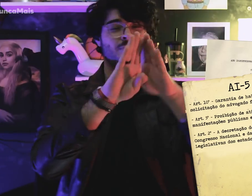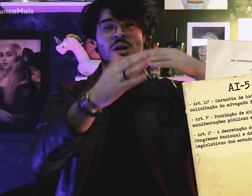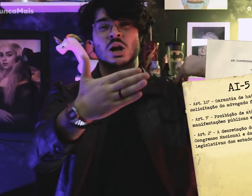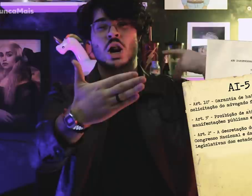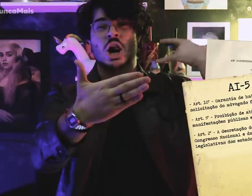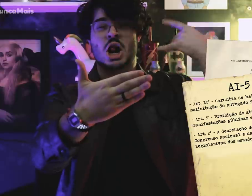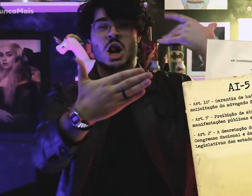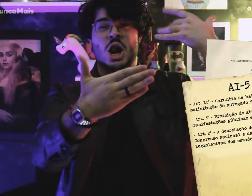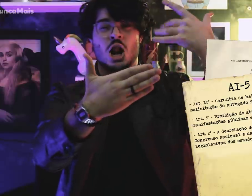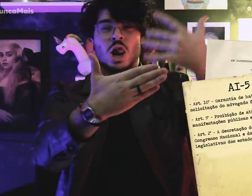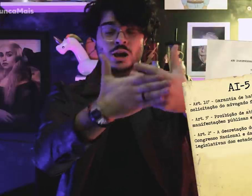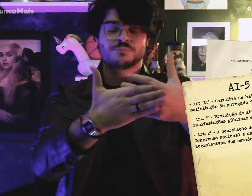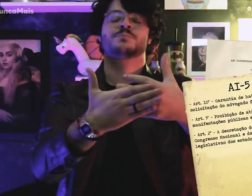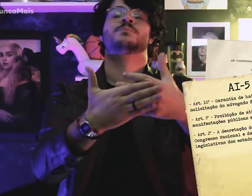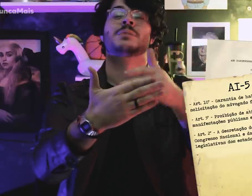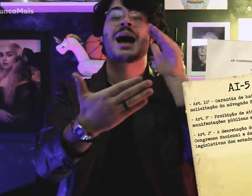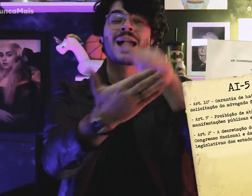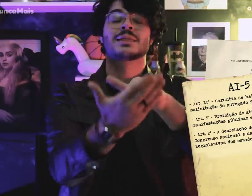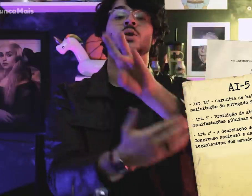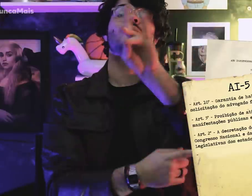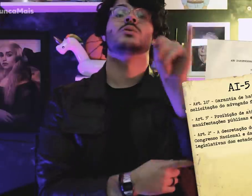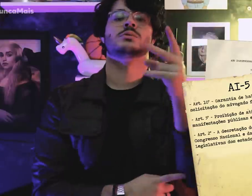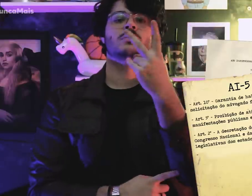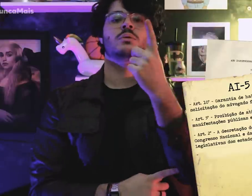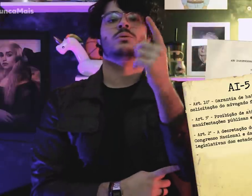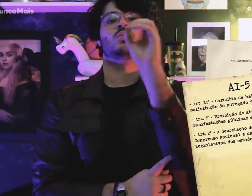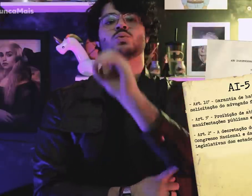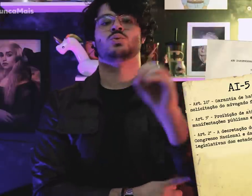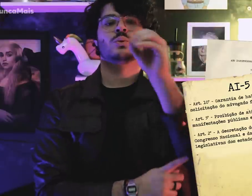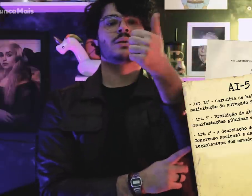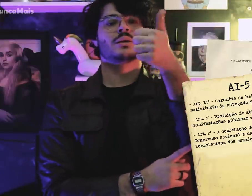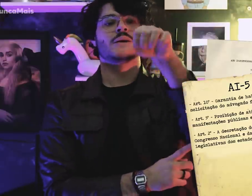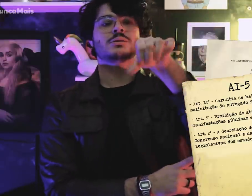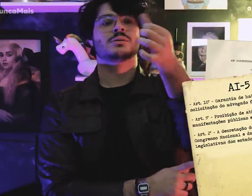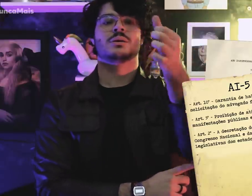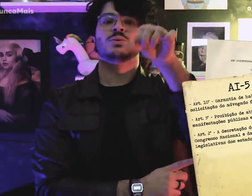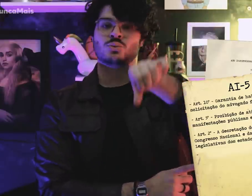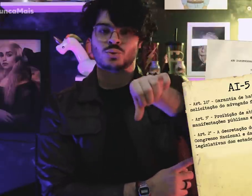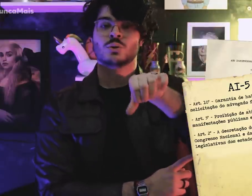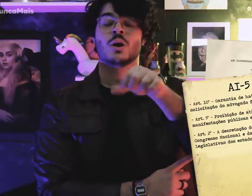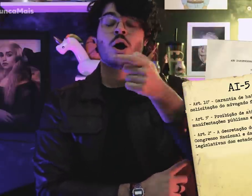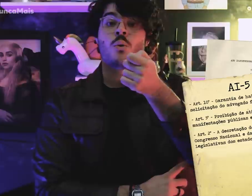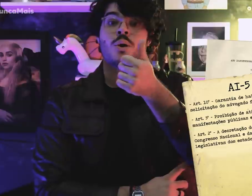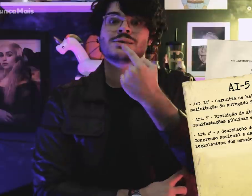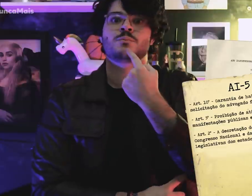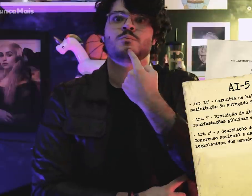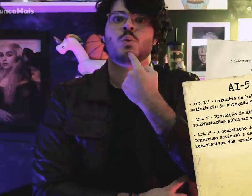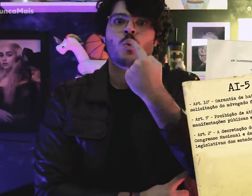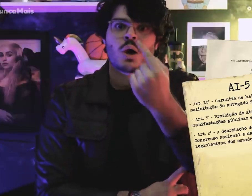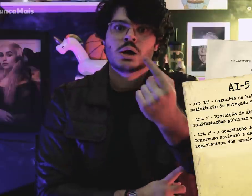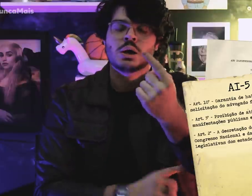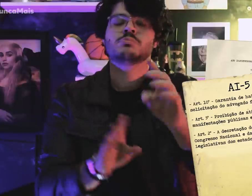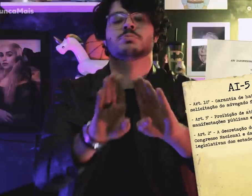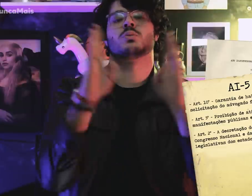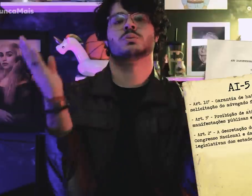until the 21 of October of 1969. Equivalent to almost a year!